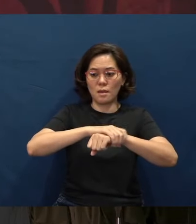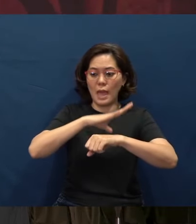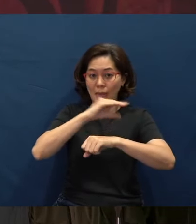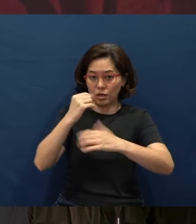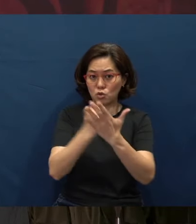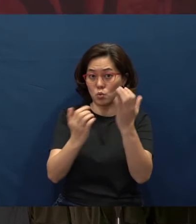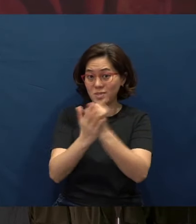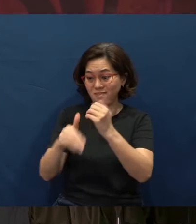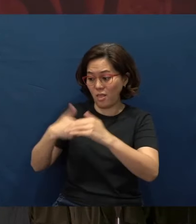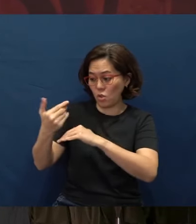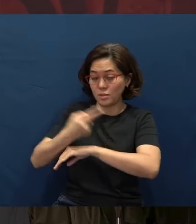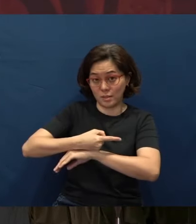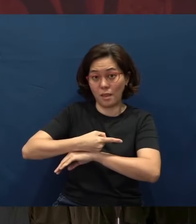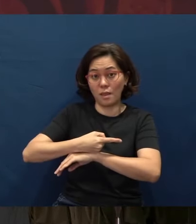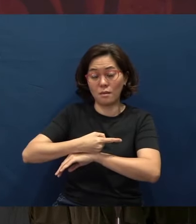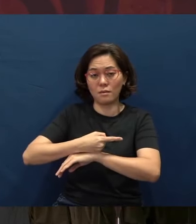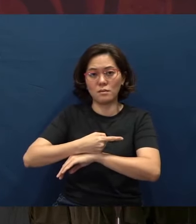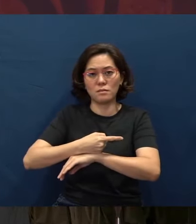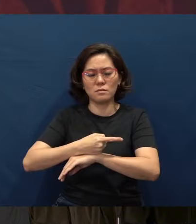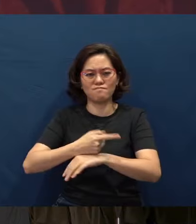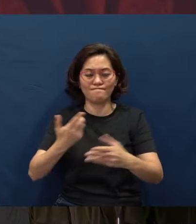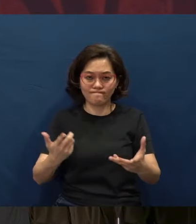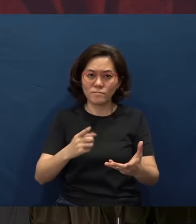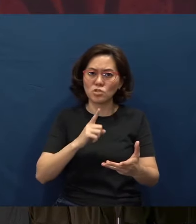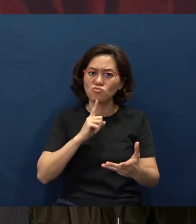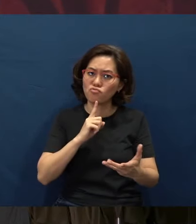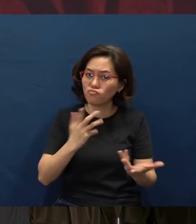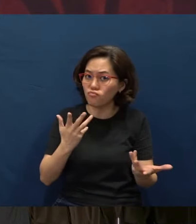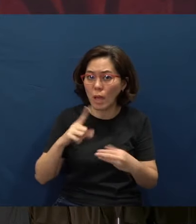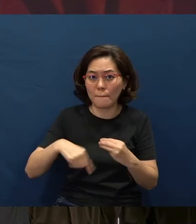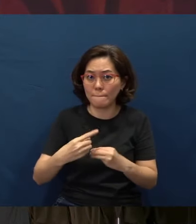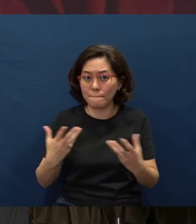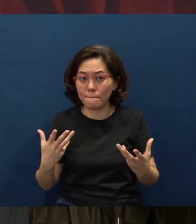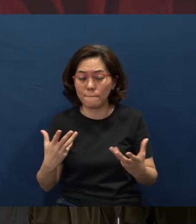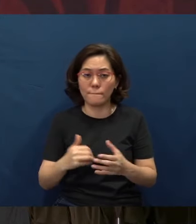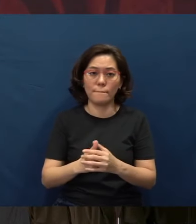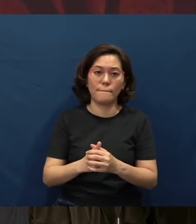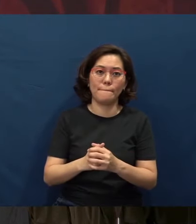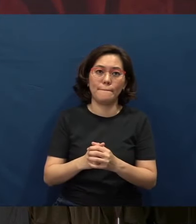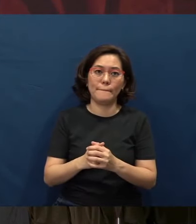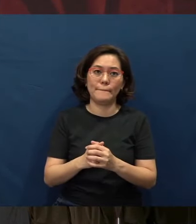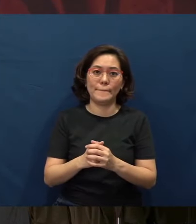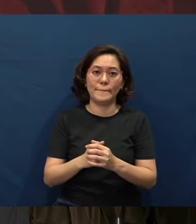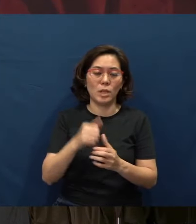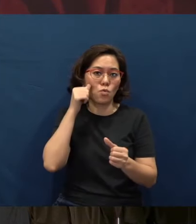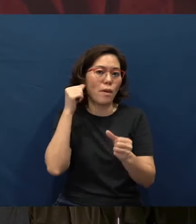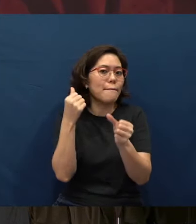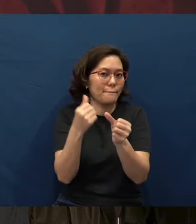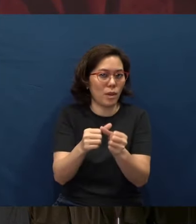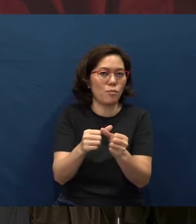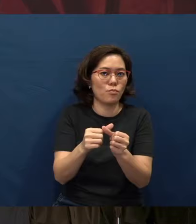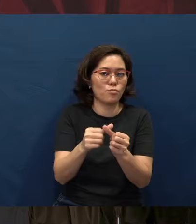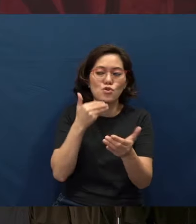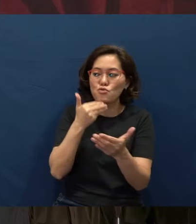the following day, it is really about remembering Good Friday